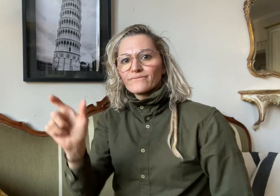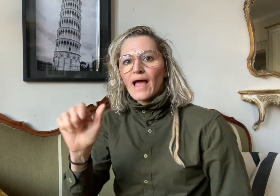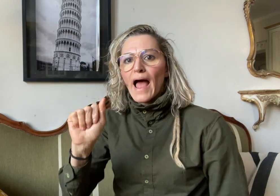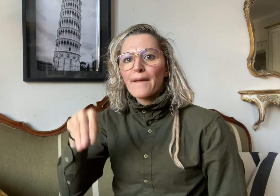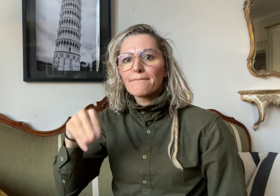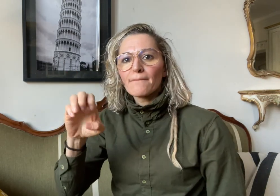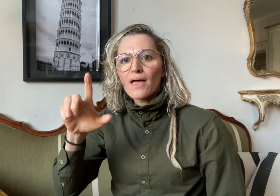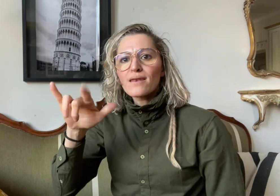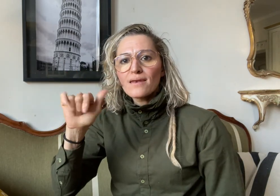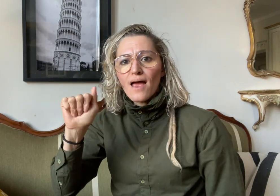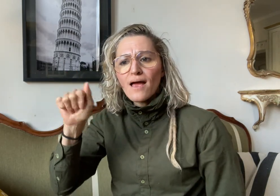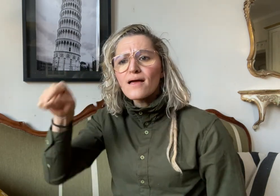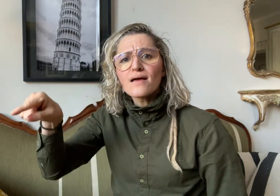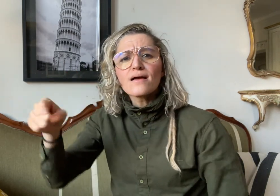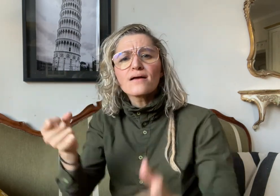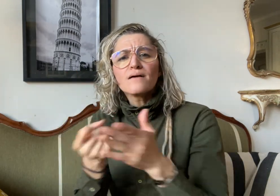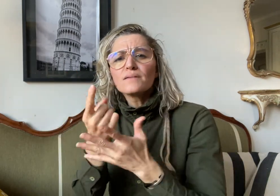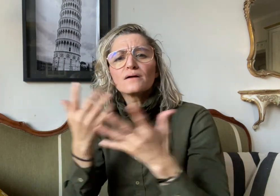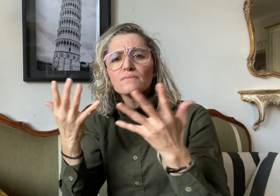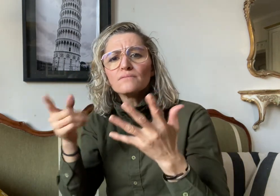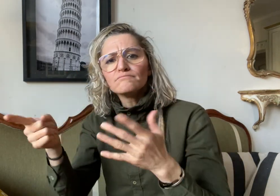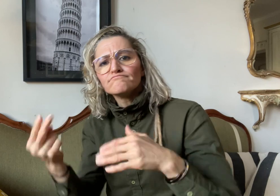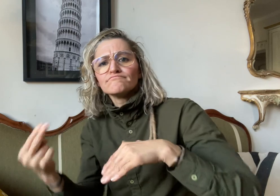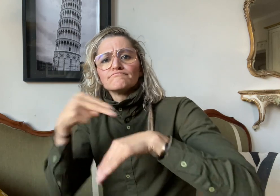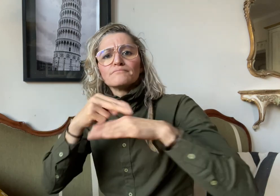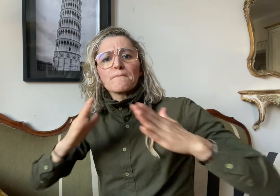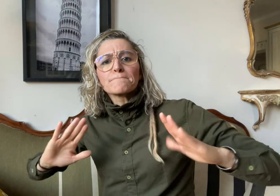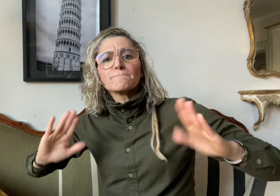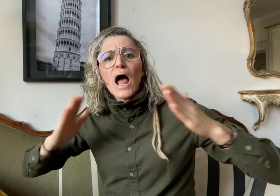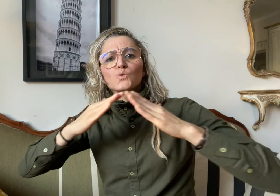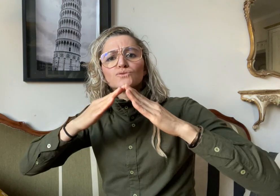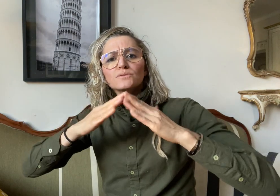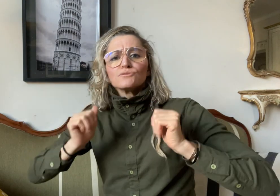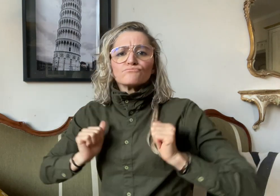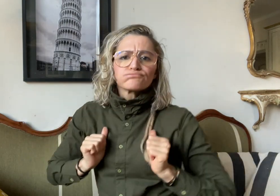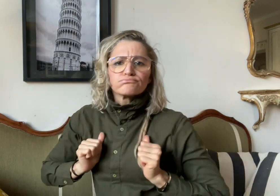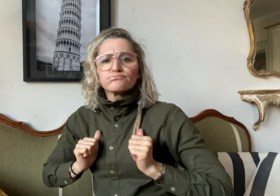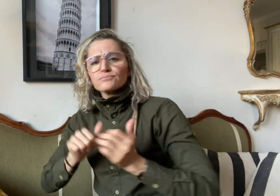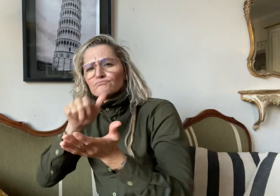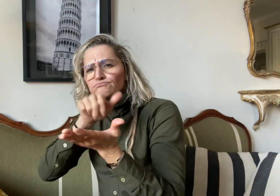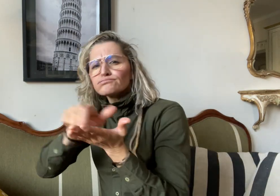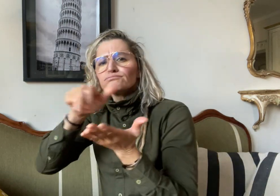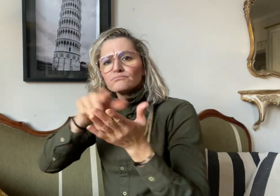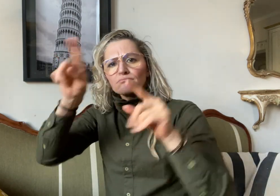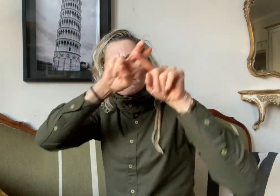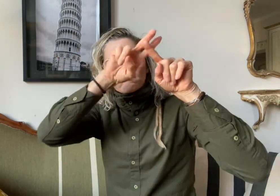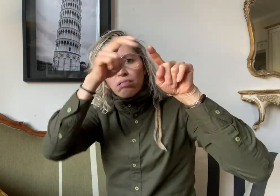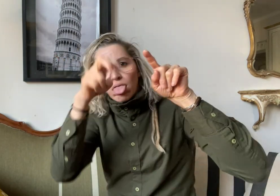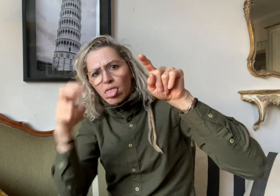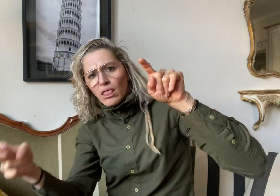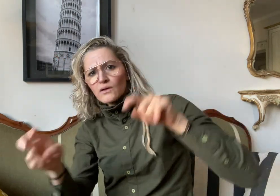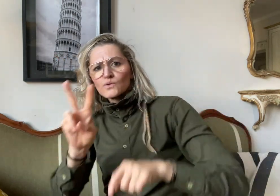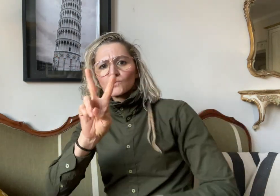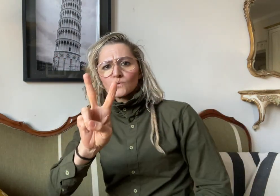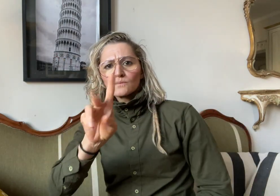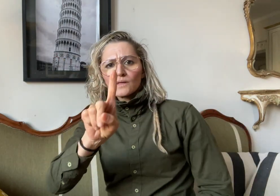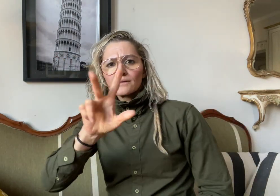213 meters down a mountain, they could not believe